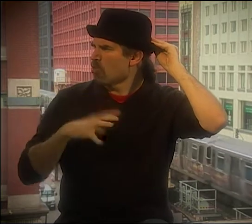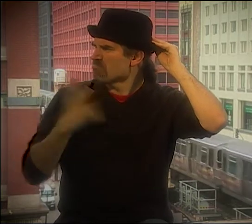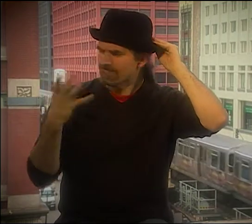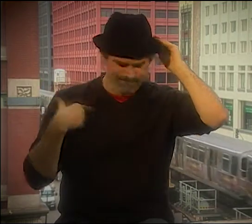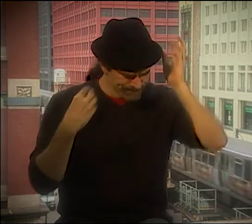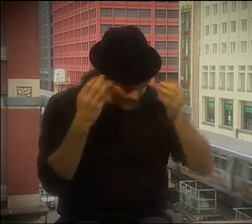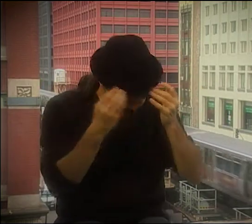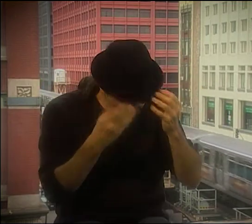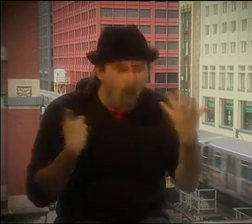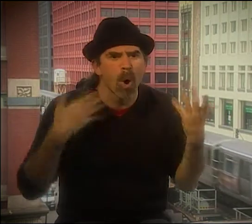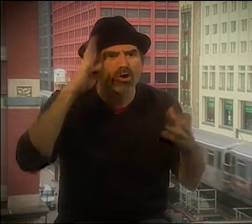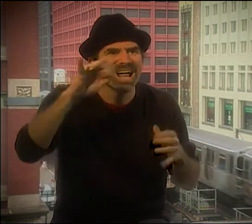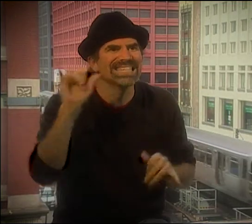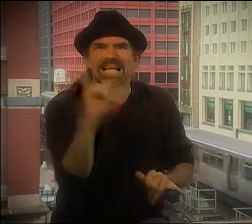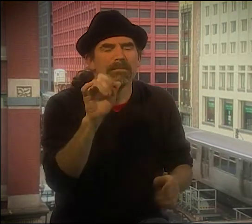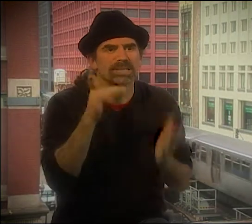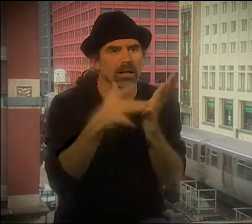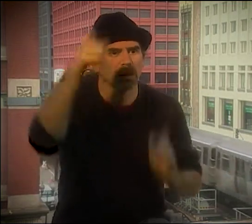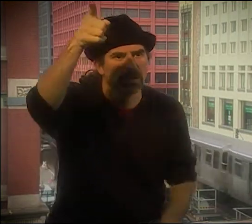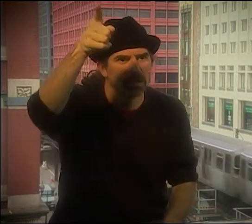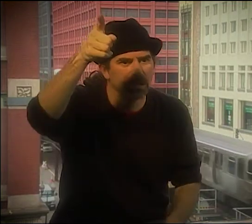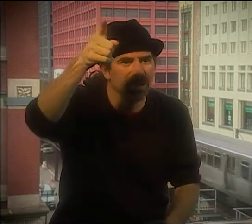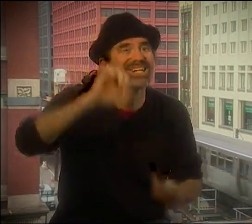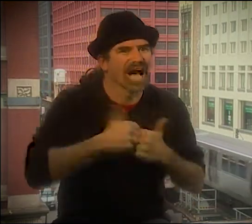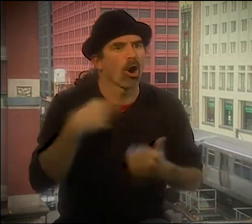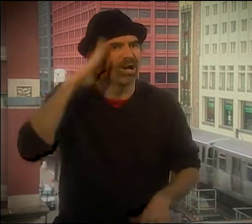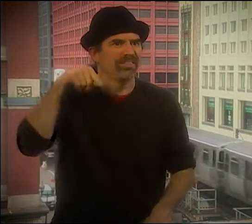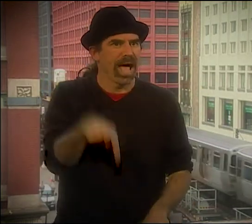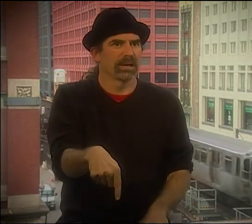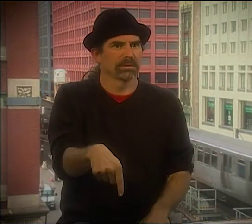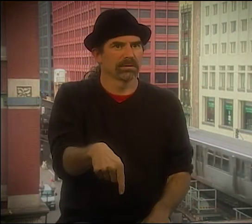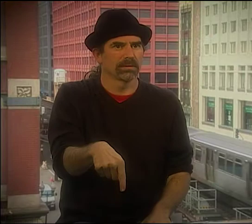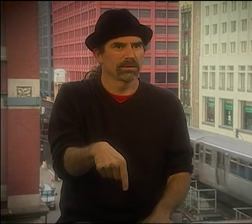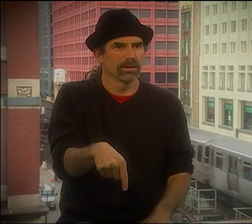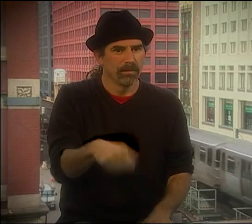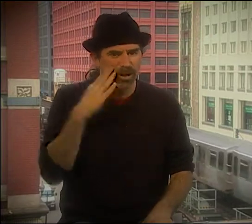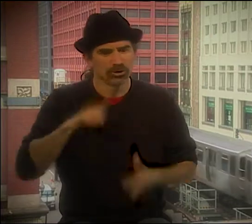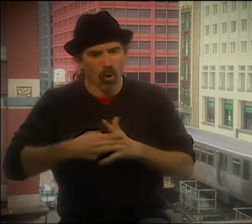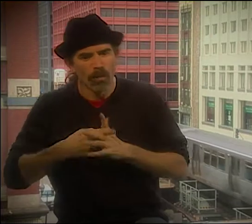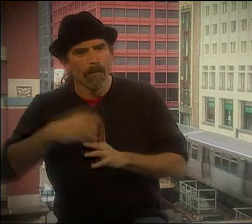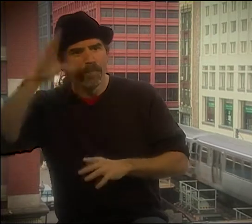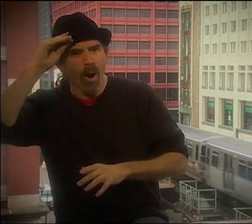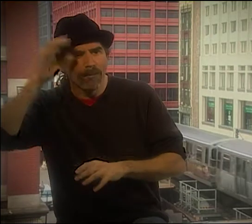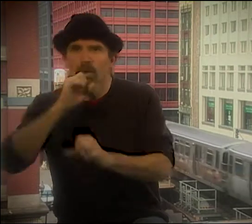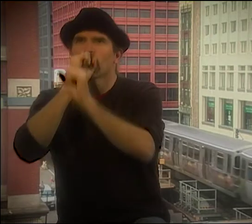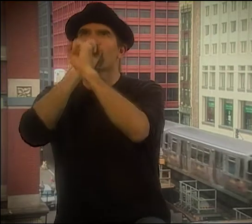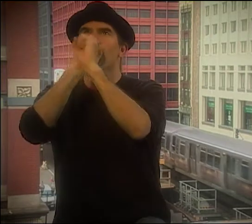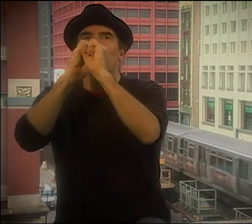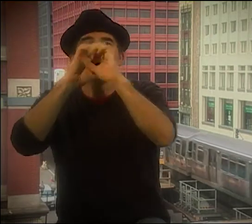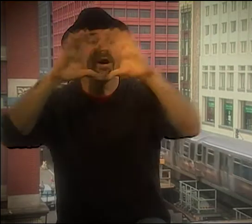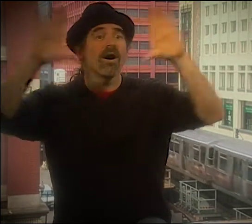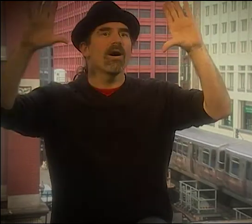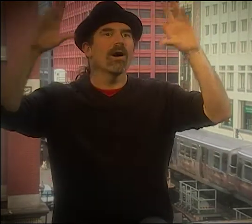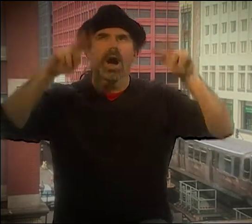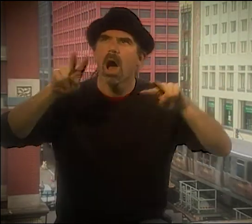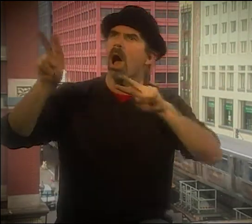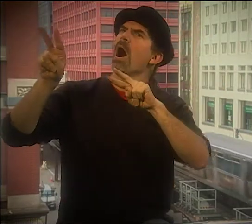HE COMMITS HARAKIRI. SO THERE'S THE STORY IN THE STORY, AND I'VE HELD ONTO THAT WHEN MY FRIEND WAS SAYING, "ASL CAN'T REALLY DO POETRY."